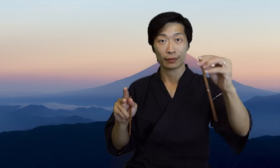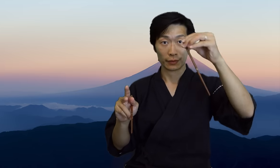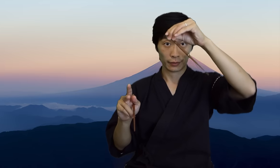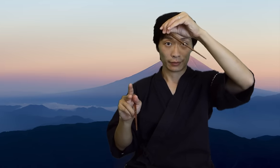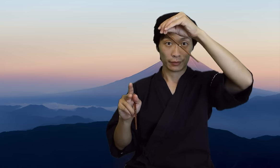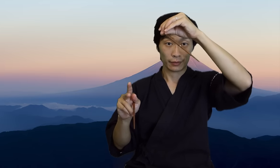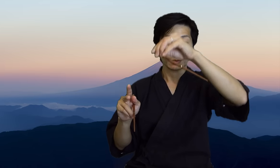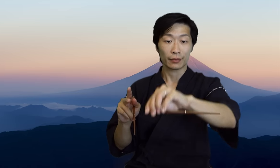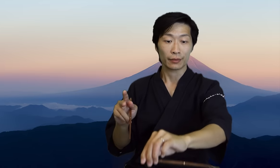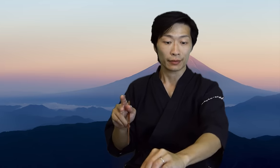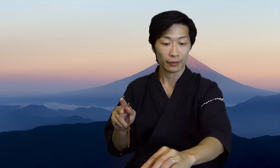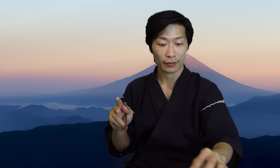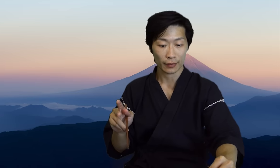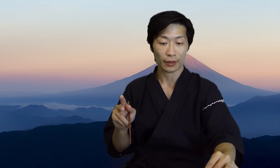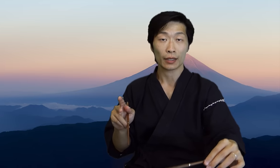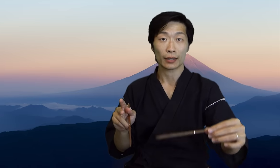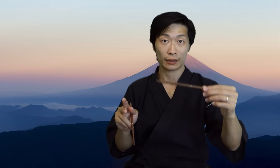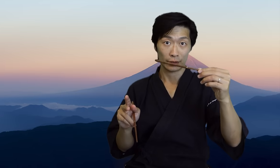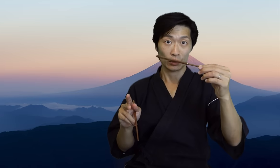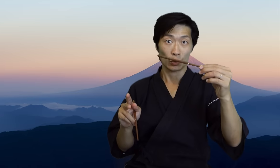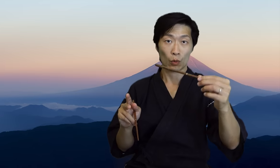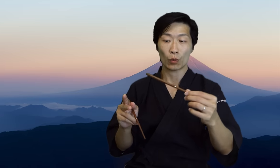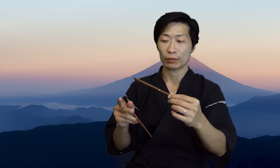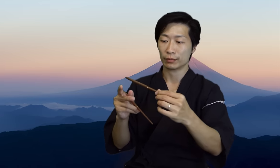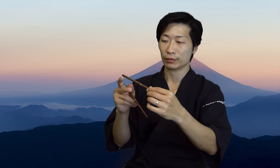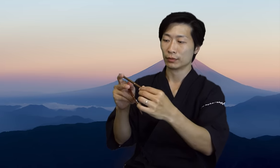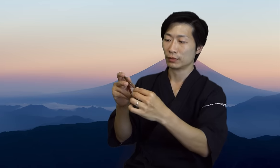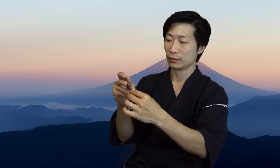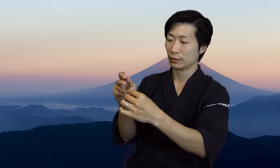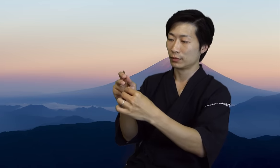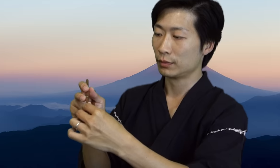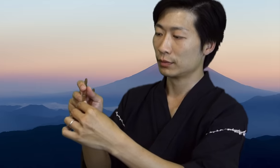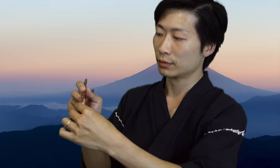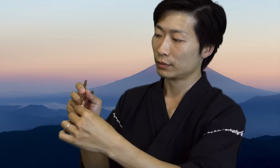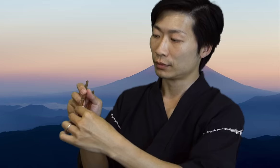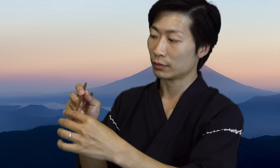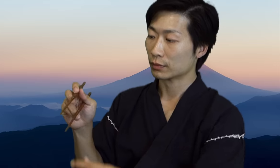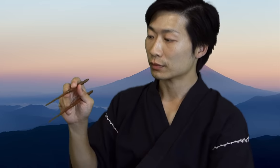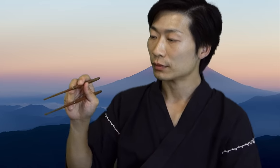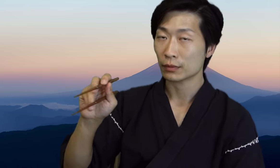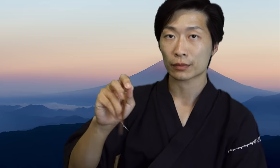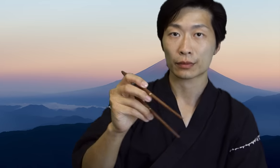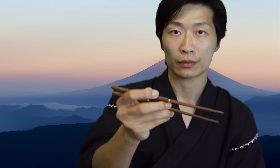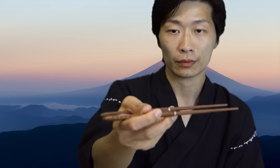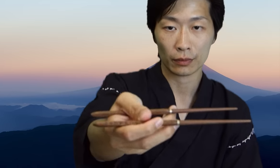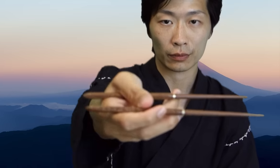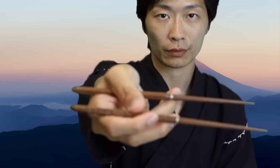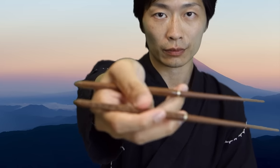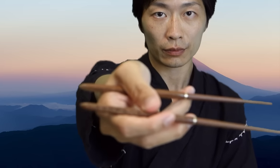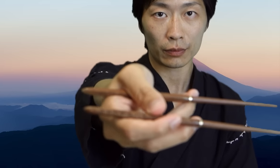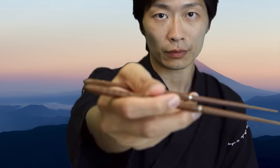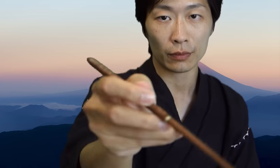Let's move on to the top chopstick it will be held by three fingers your thumb